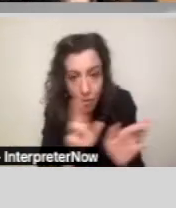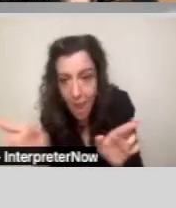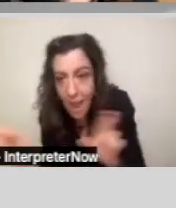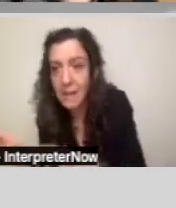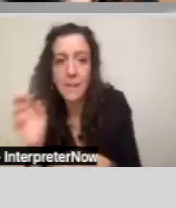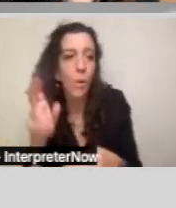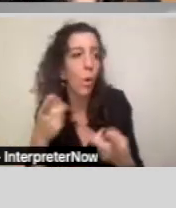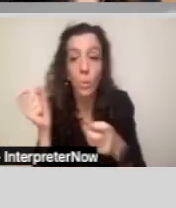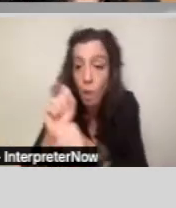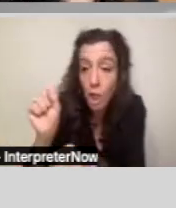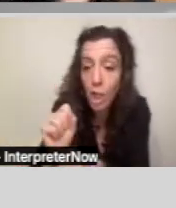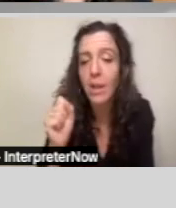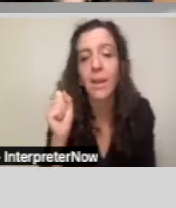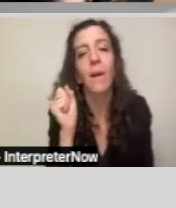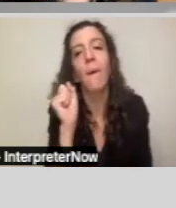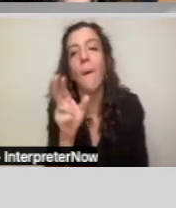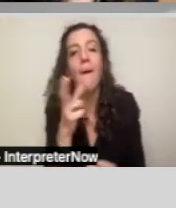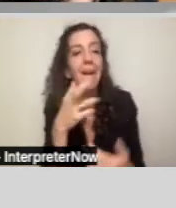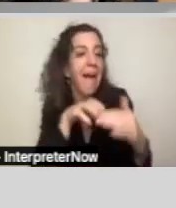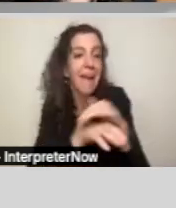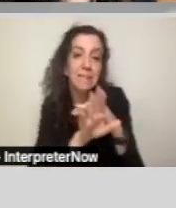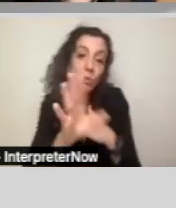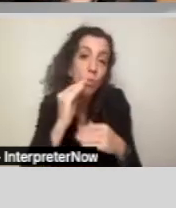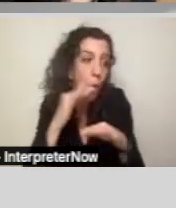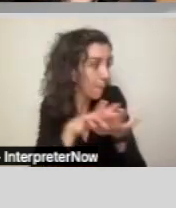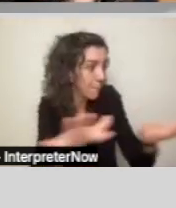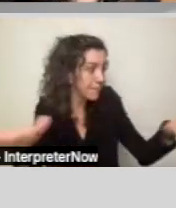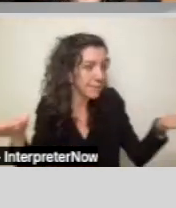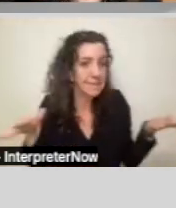being able to access your home or in the community.